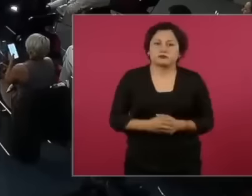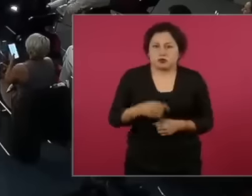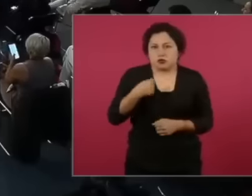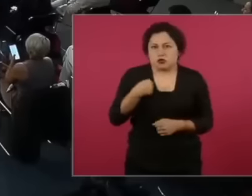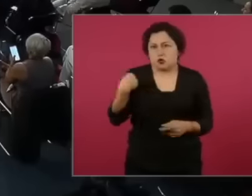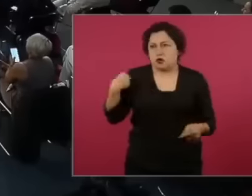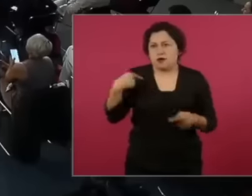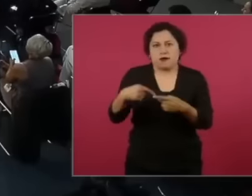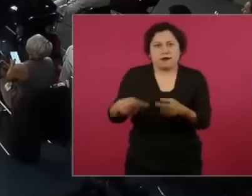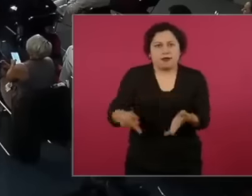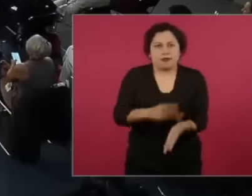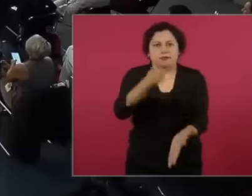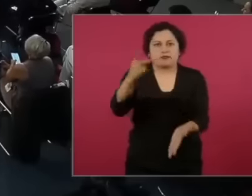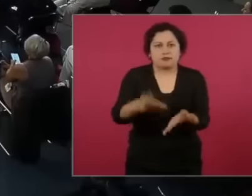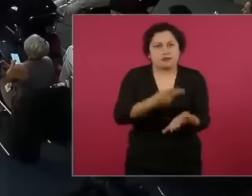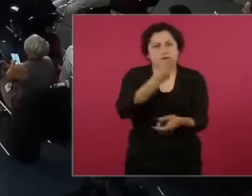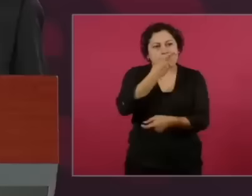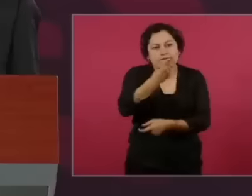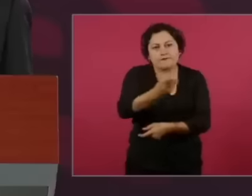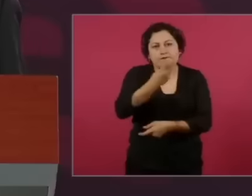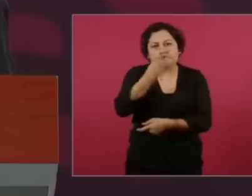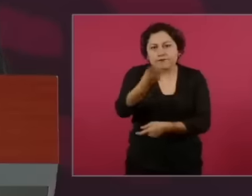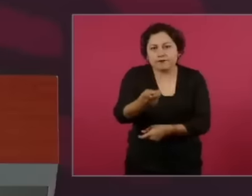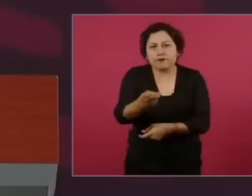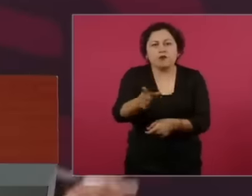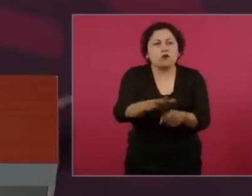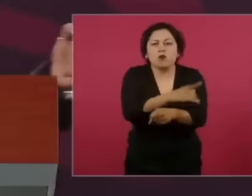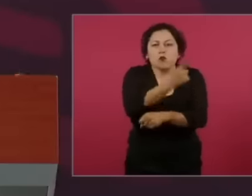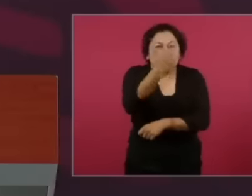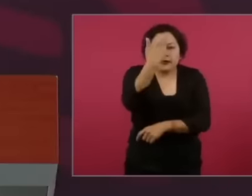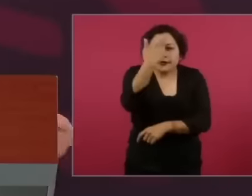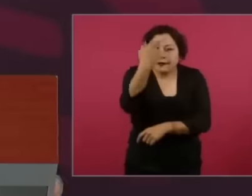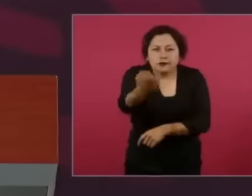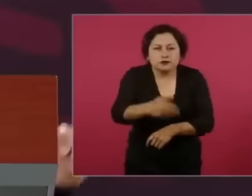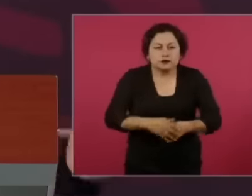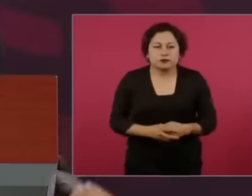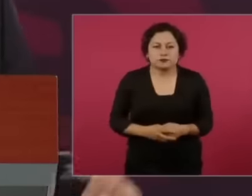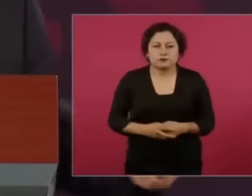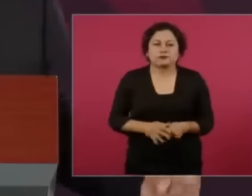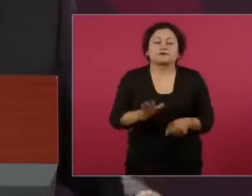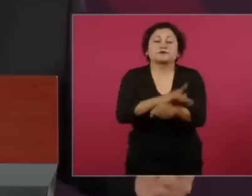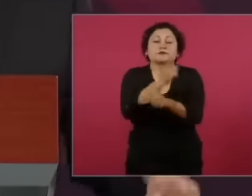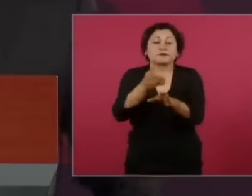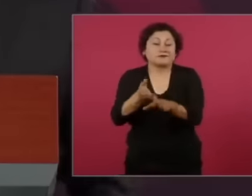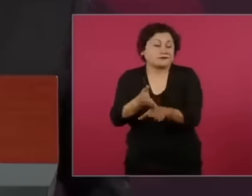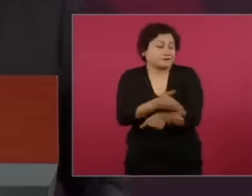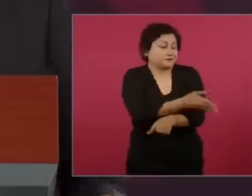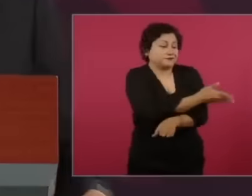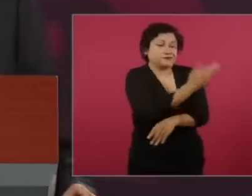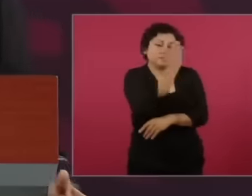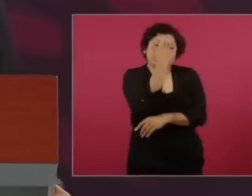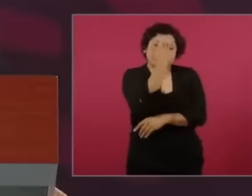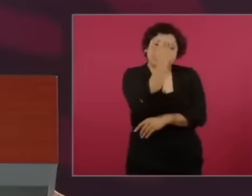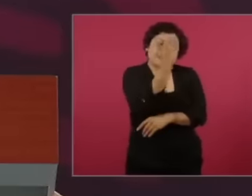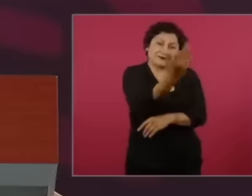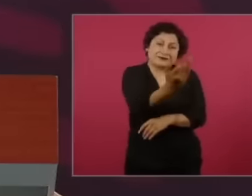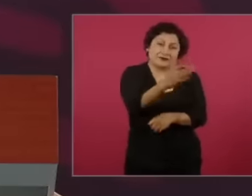and make us